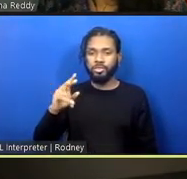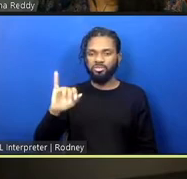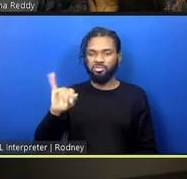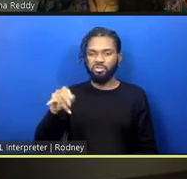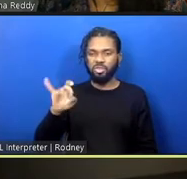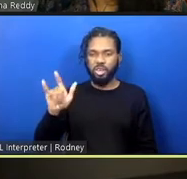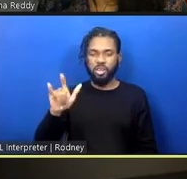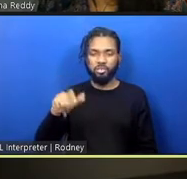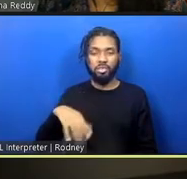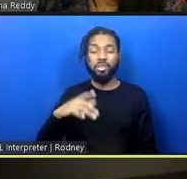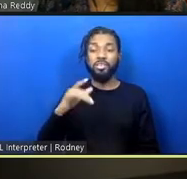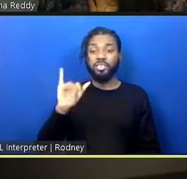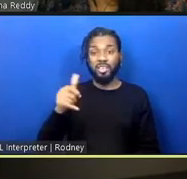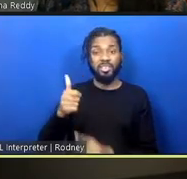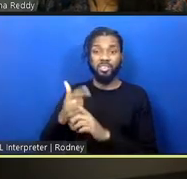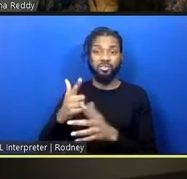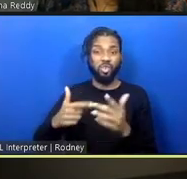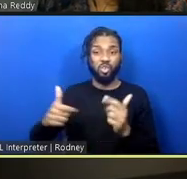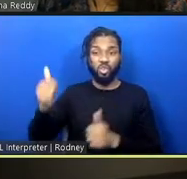the largest single-site jail in the country.